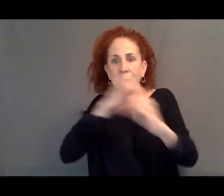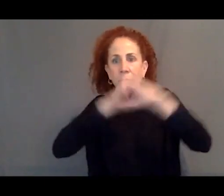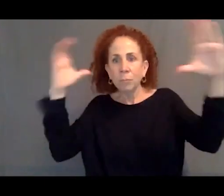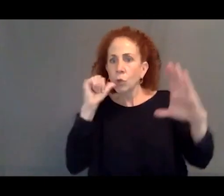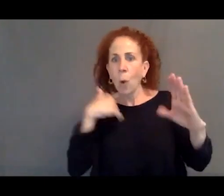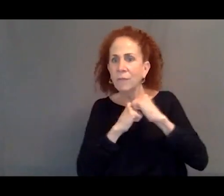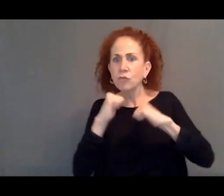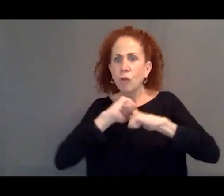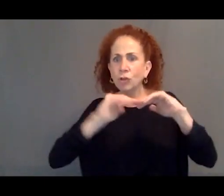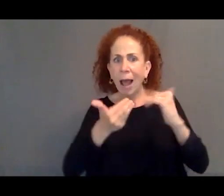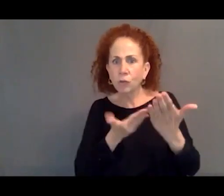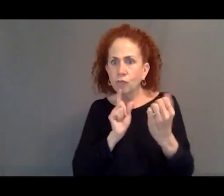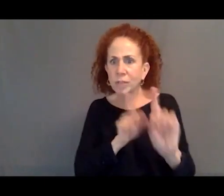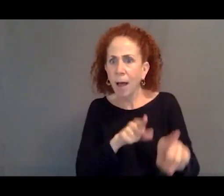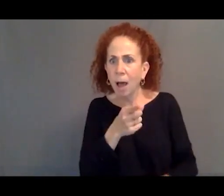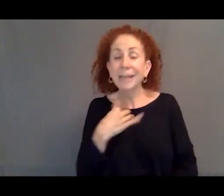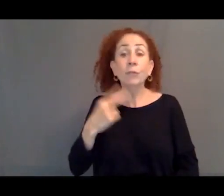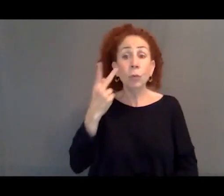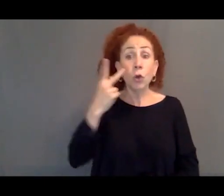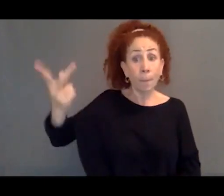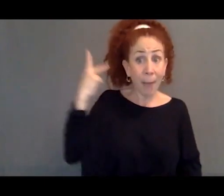If you go back and think about the wording